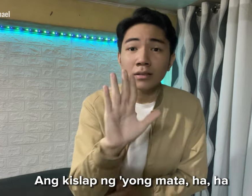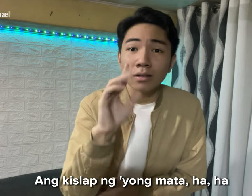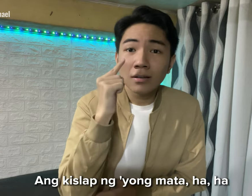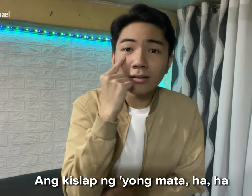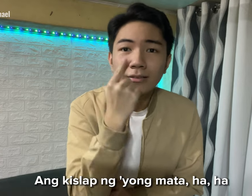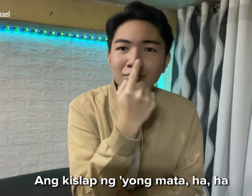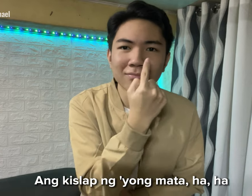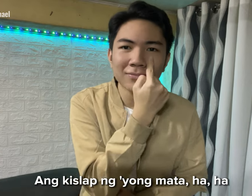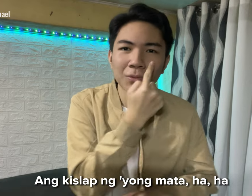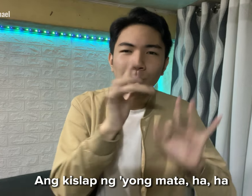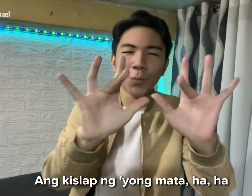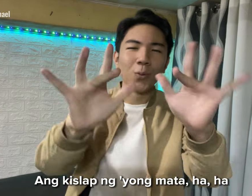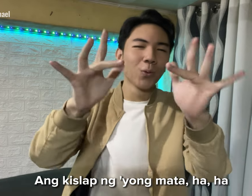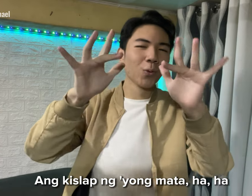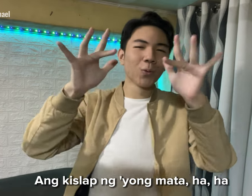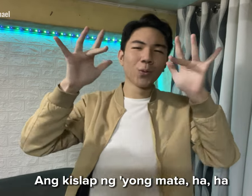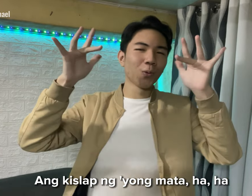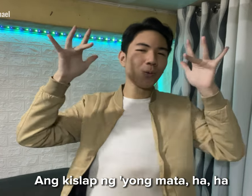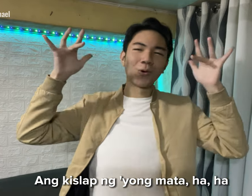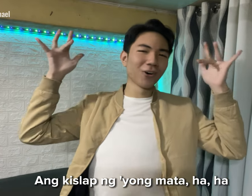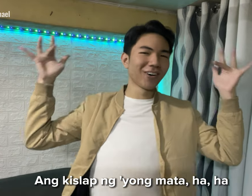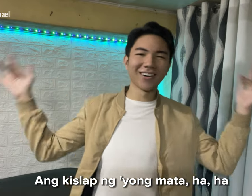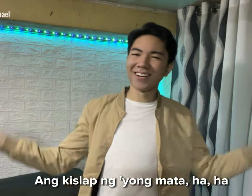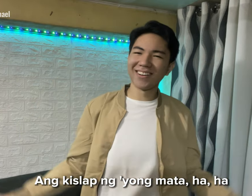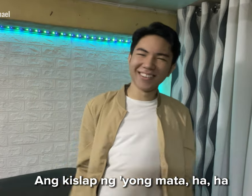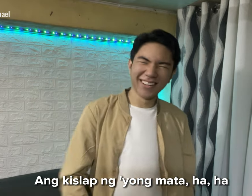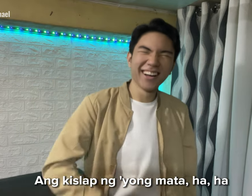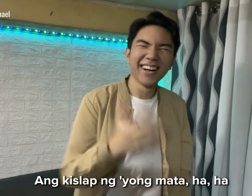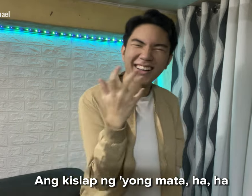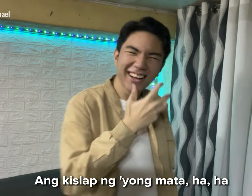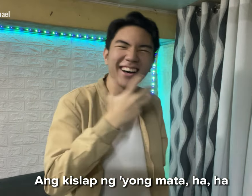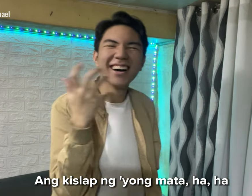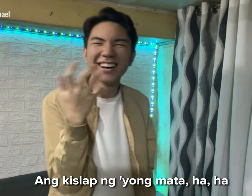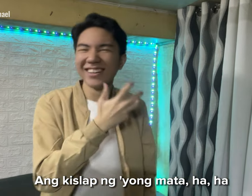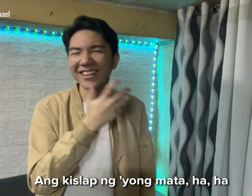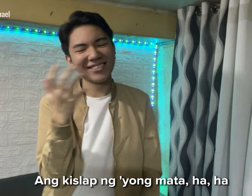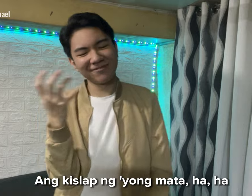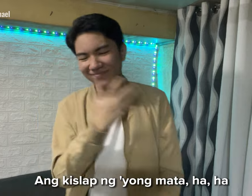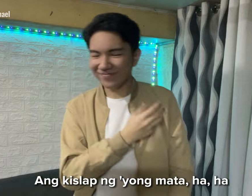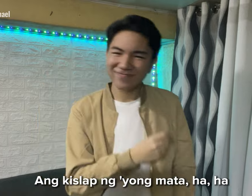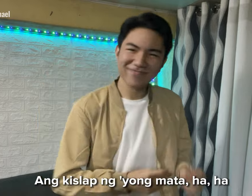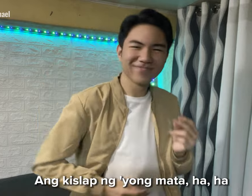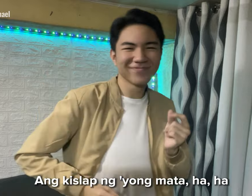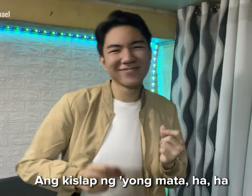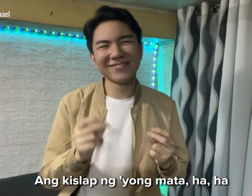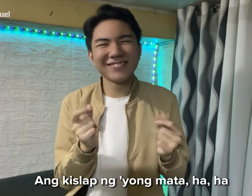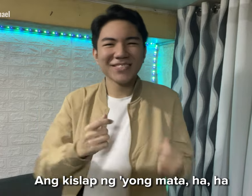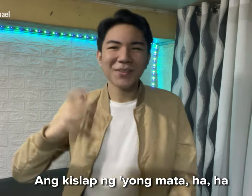that sparkle in your eyes